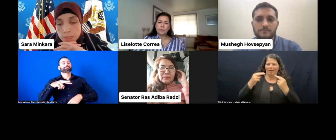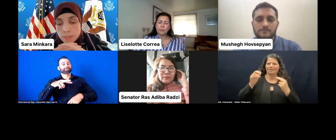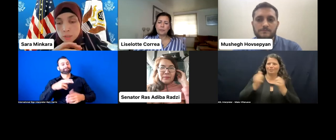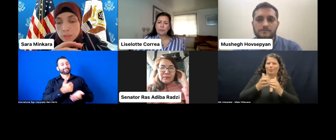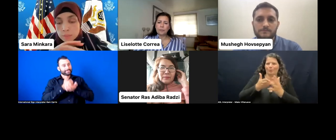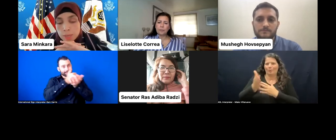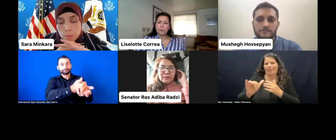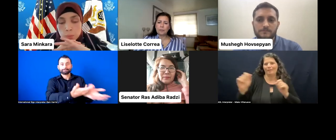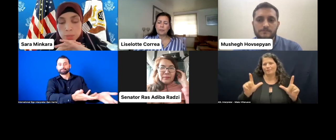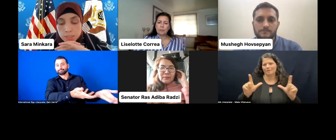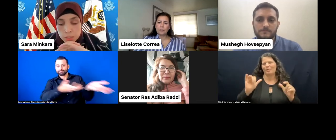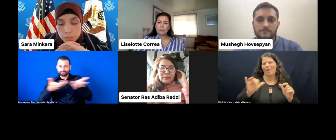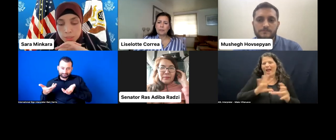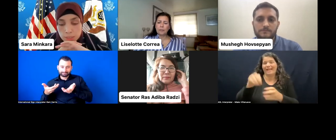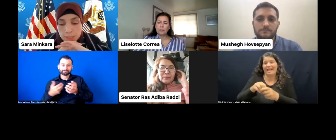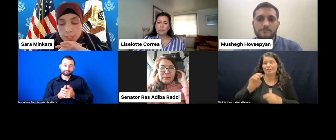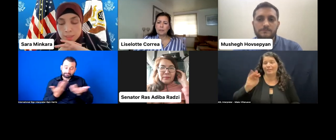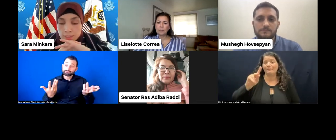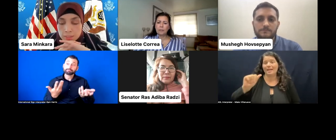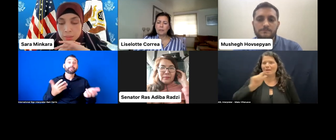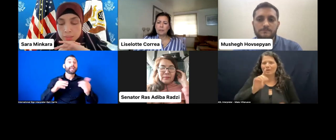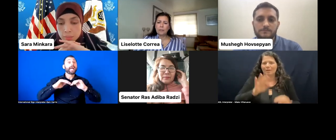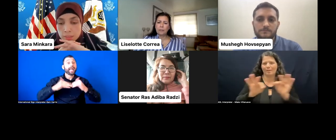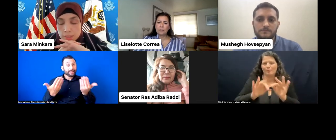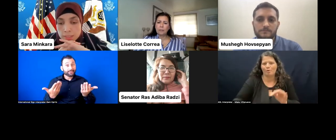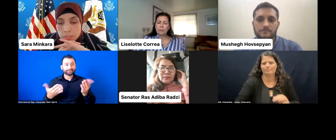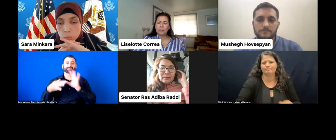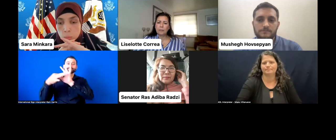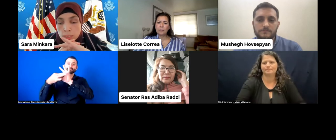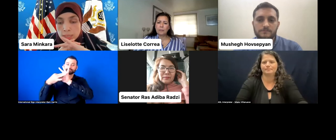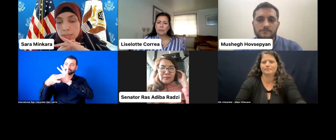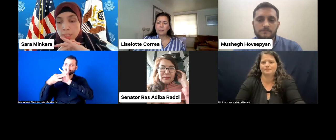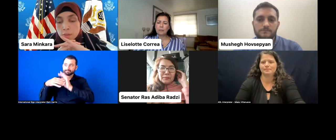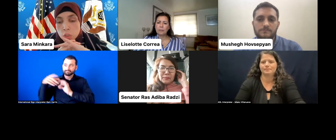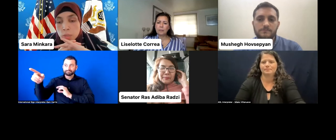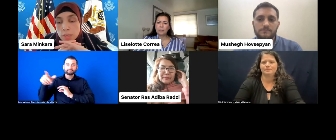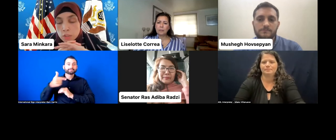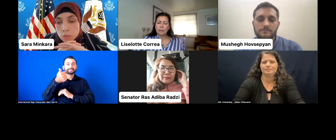And then to your other point, you know, I think something that we individually can do--